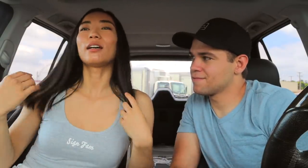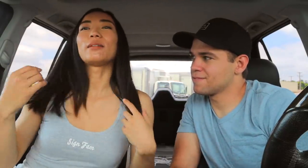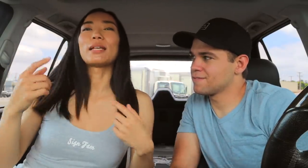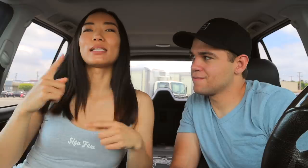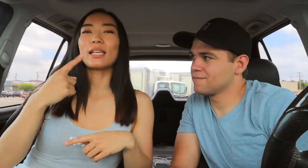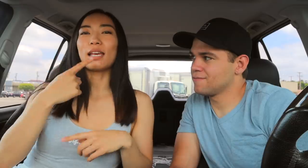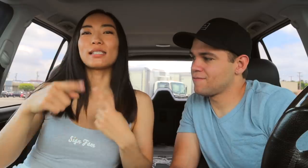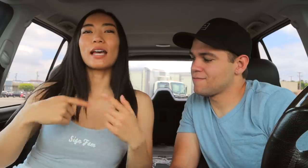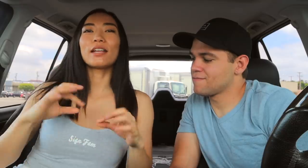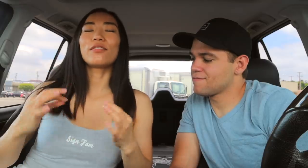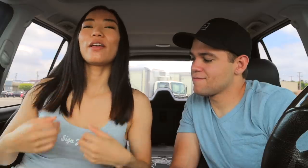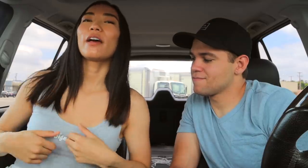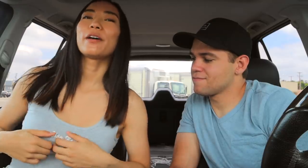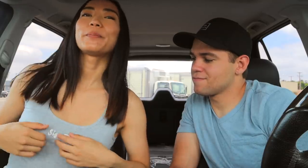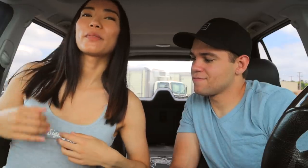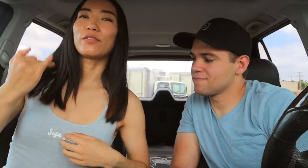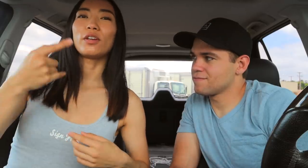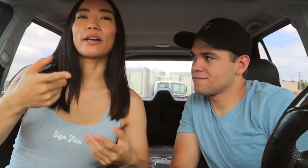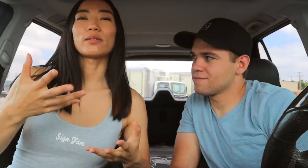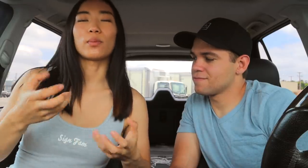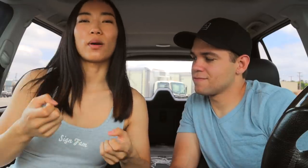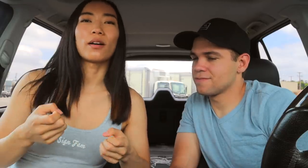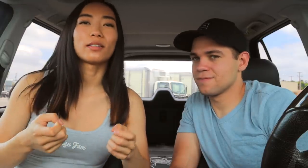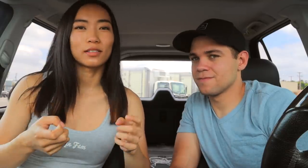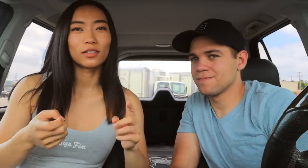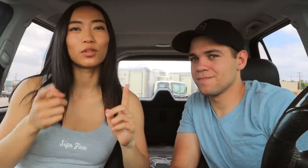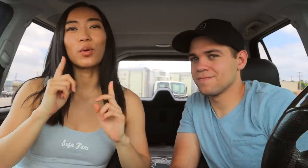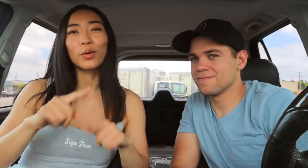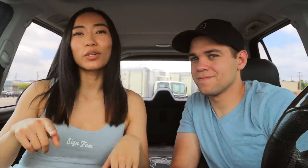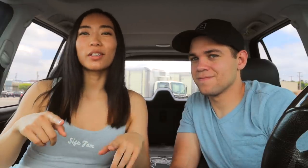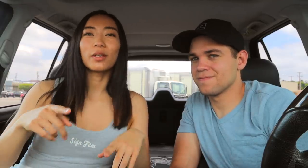that say Sign Fam, if you guys want to order them,